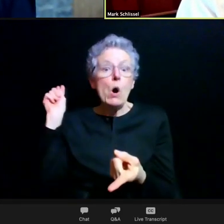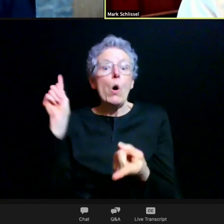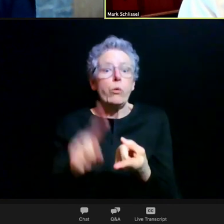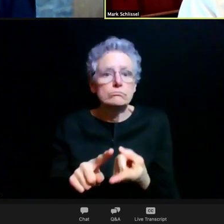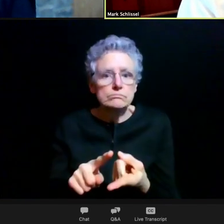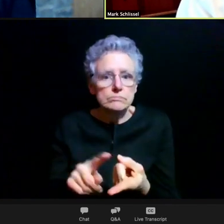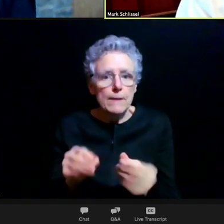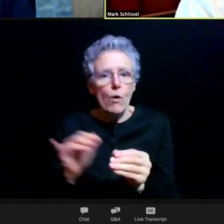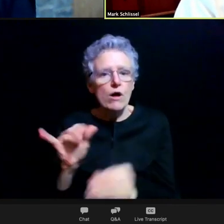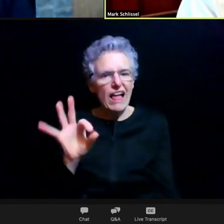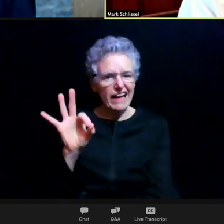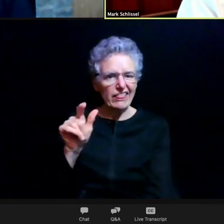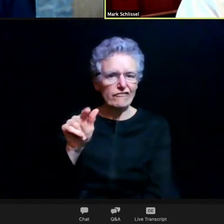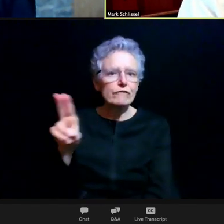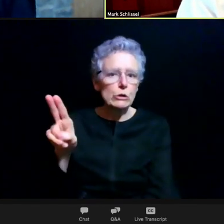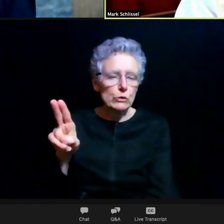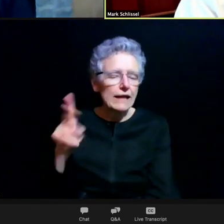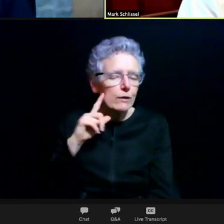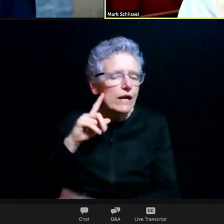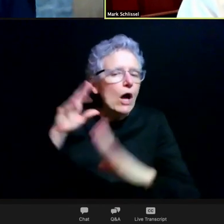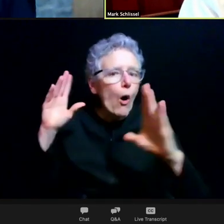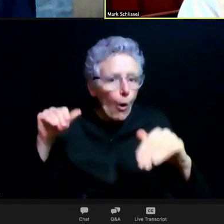Like we had hoped it was in the very beginning of the pandemic.